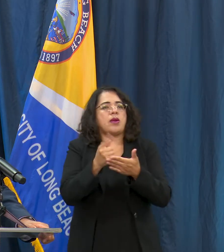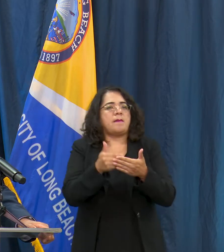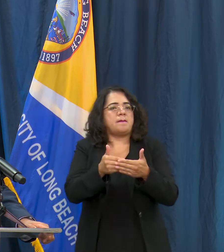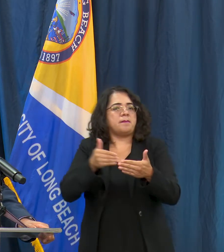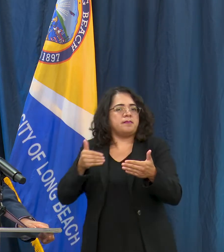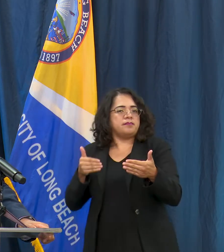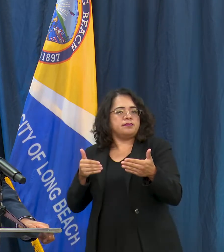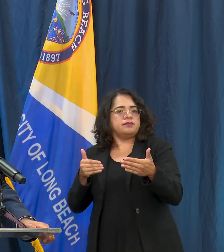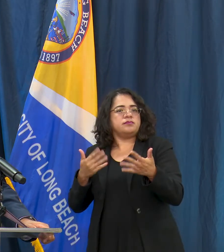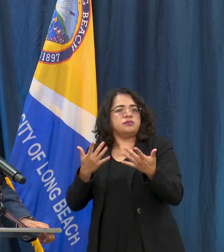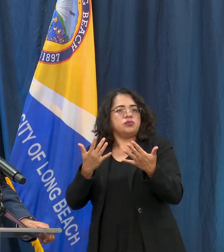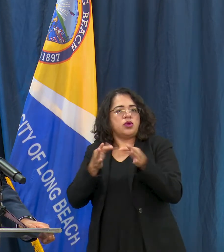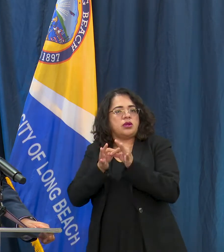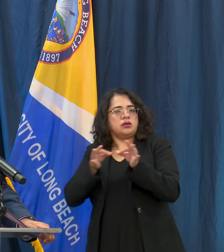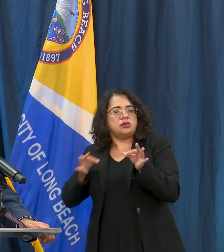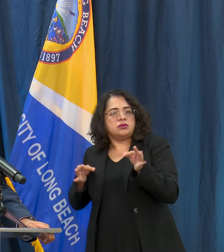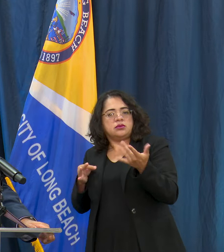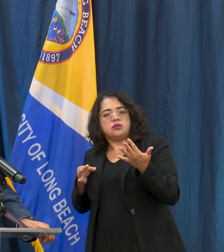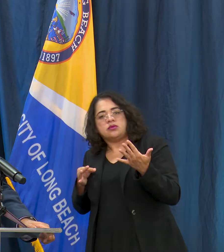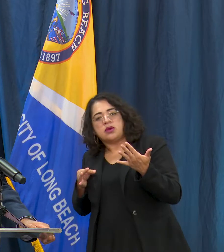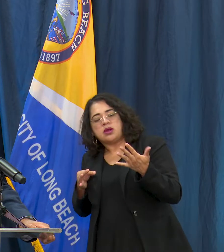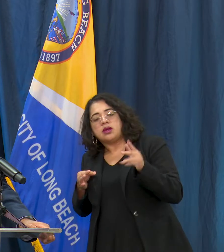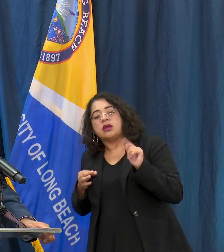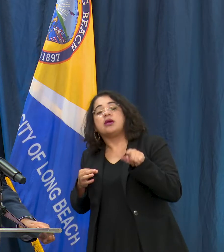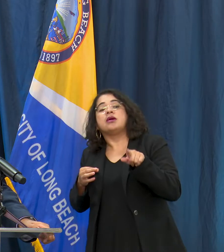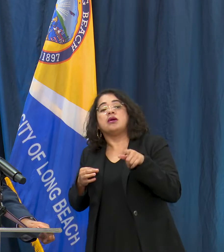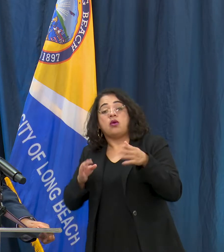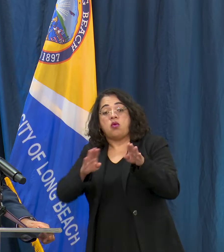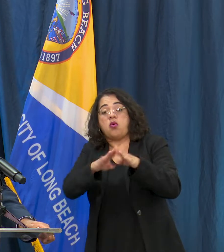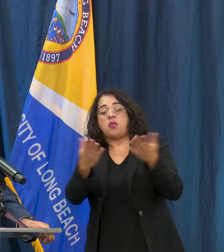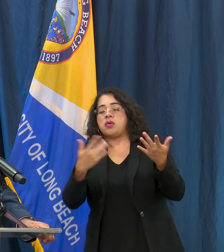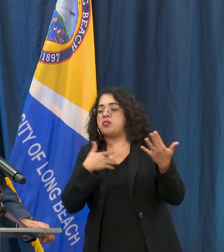reopening that have happened in other places